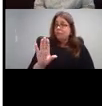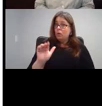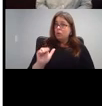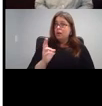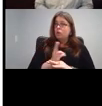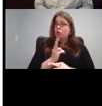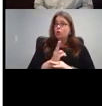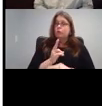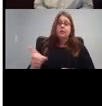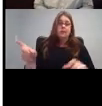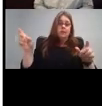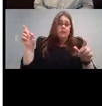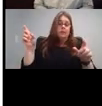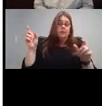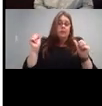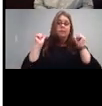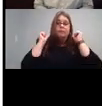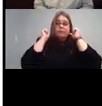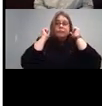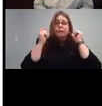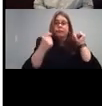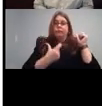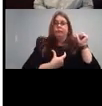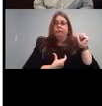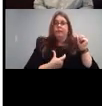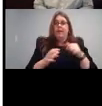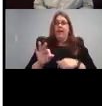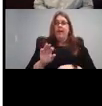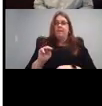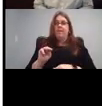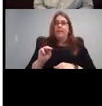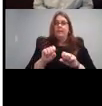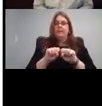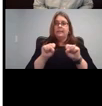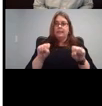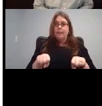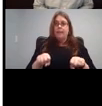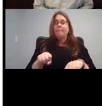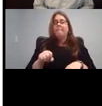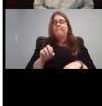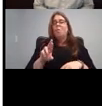might also be called a, a remote microphone, or a hearing or